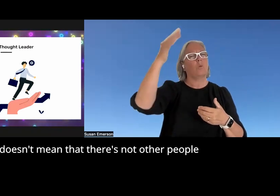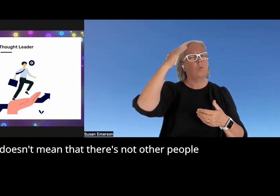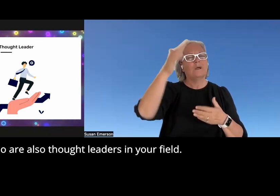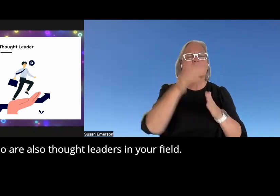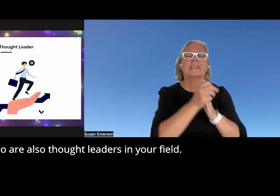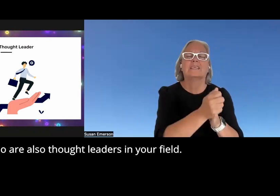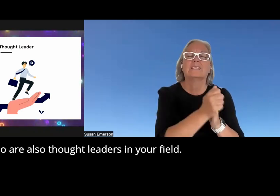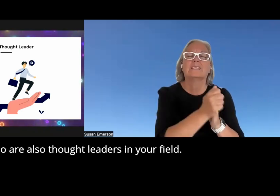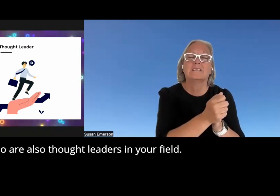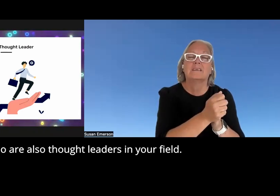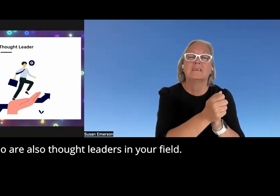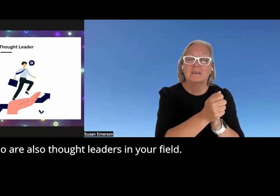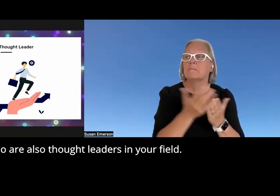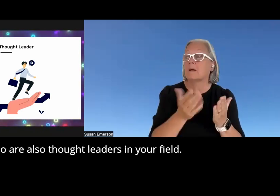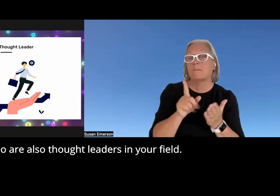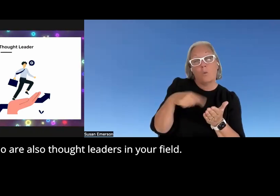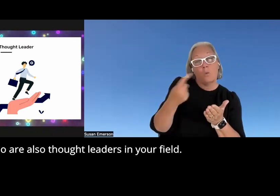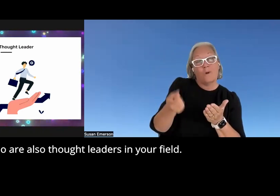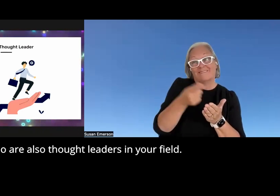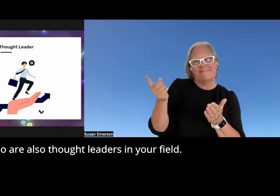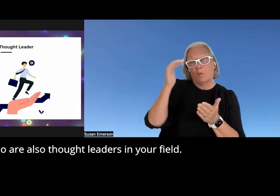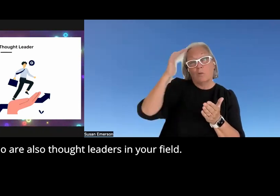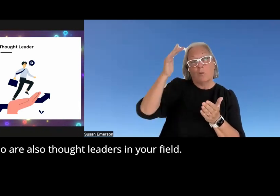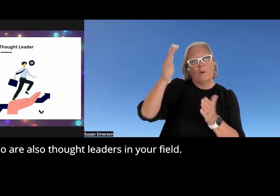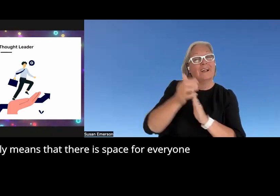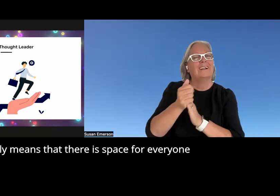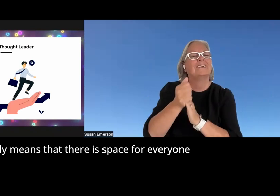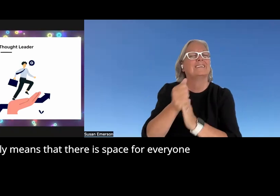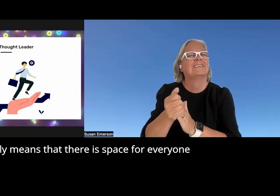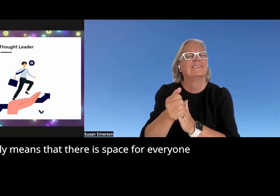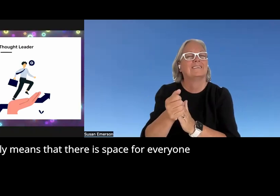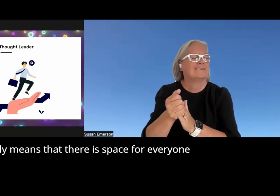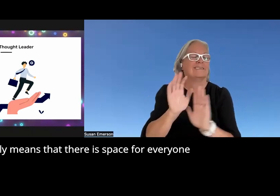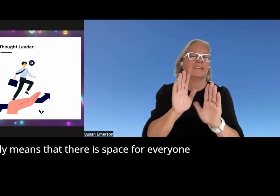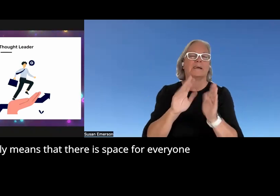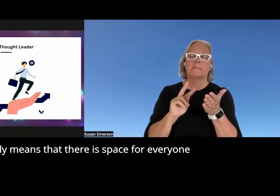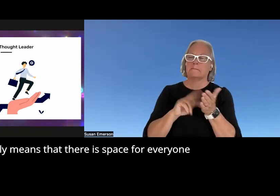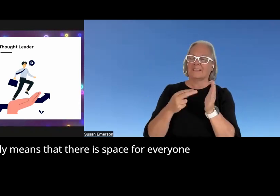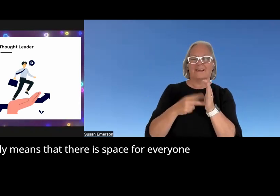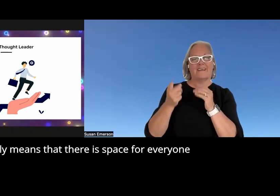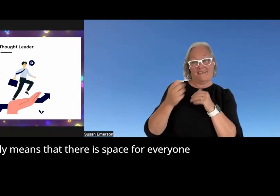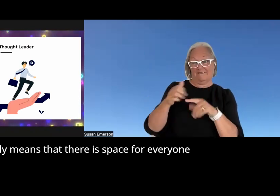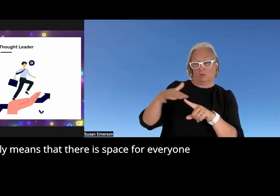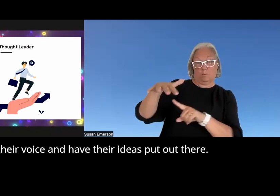people who are also thought leaders in your field it only means that there is space for everyone